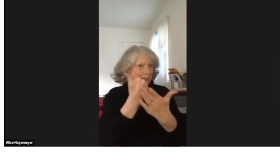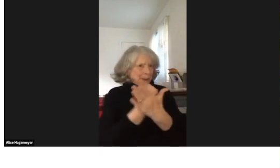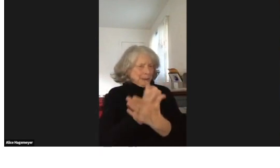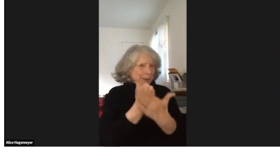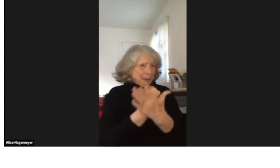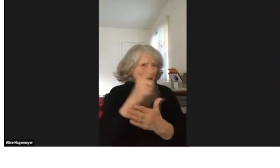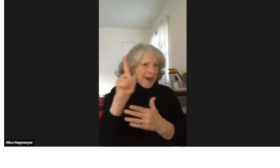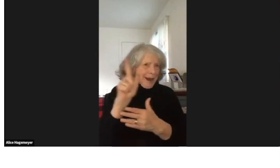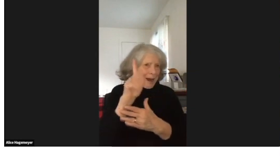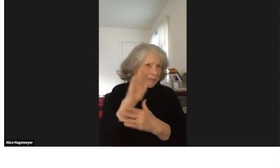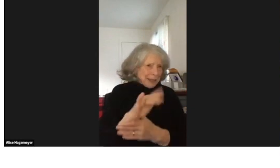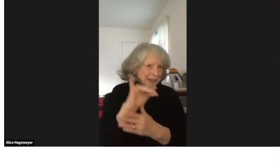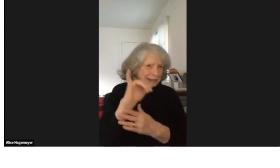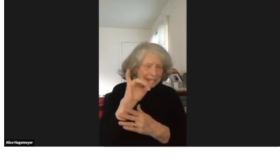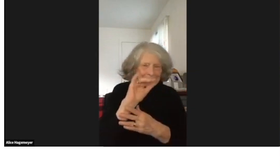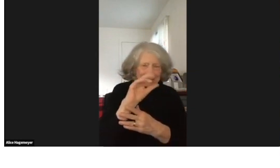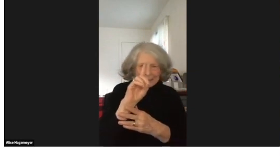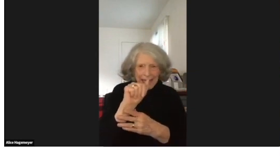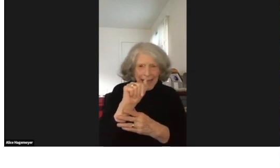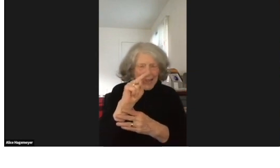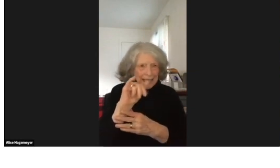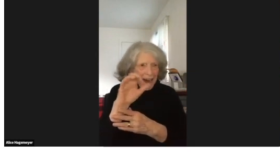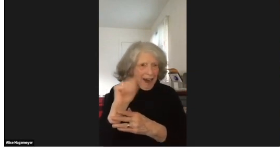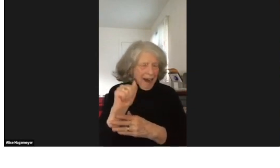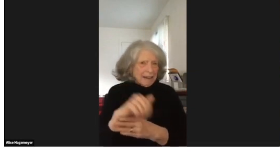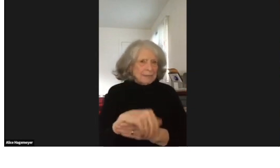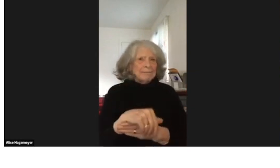And I'm thrilled to meet a new librarian, Danica.